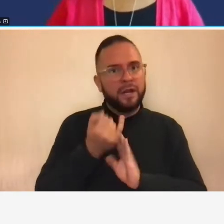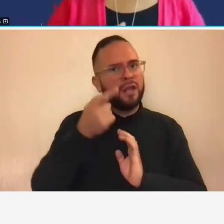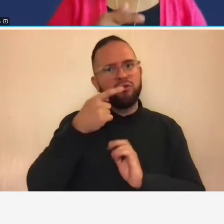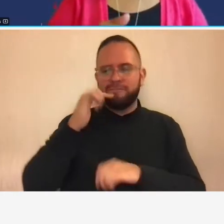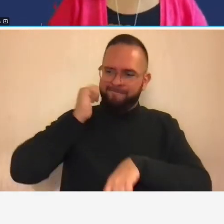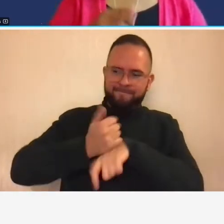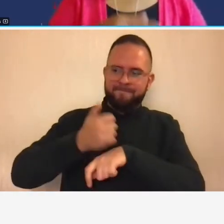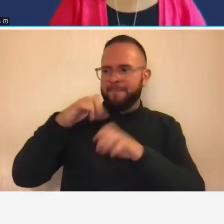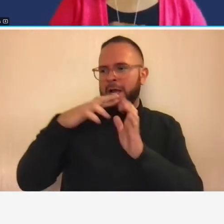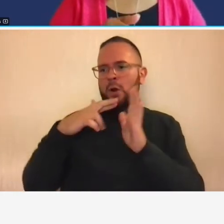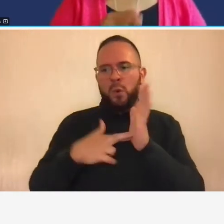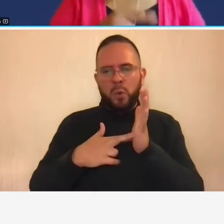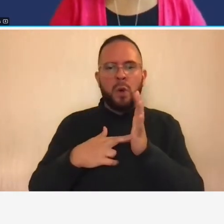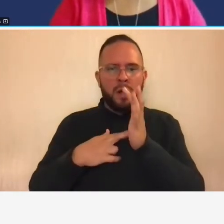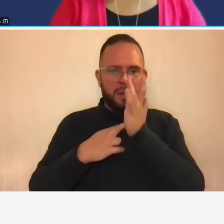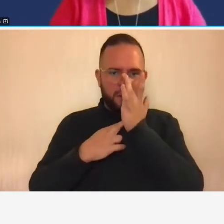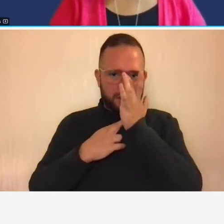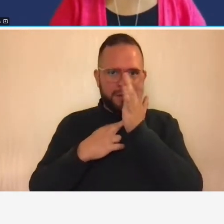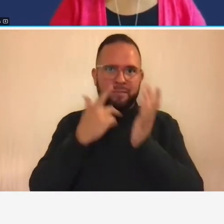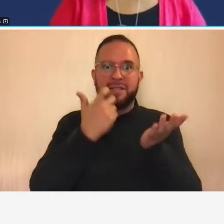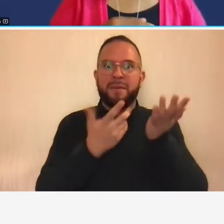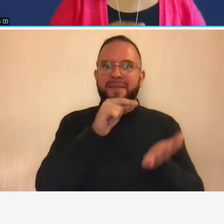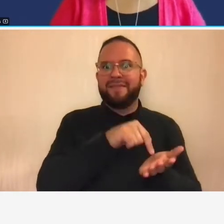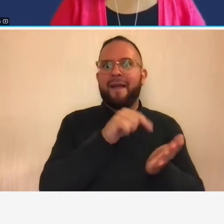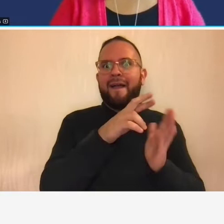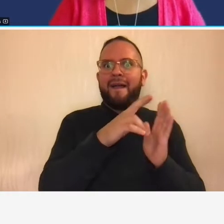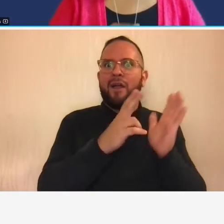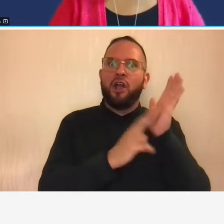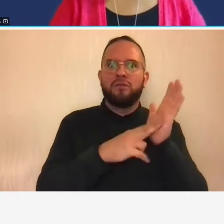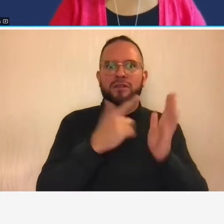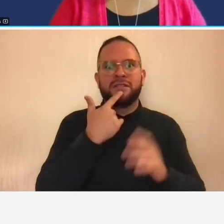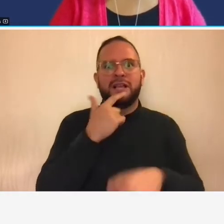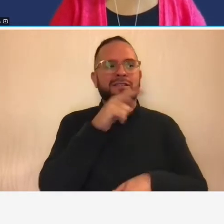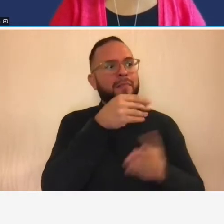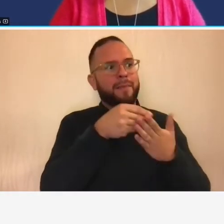that contract allows you to get reimbursed for outside shipping or for printing printing costs